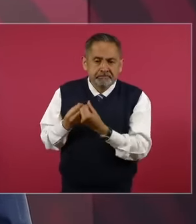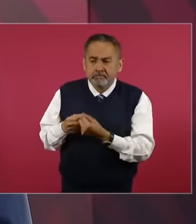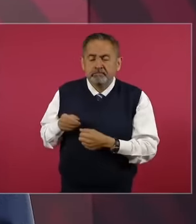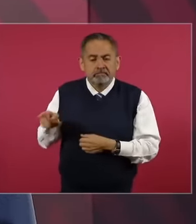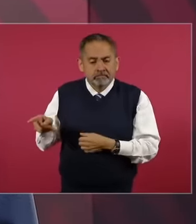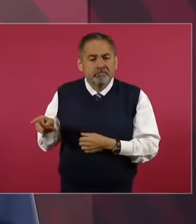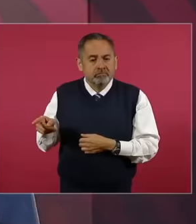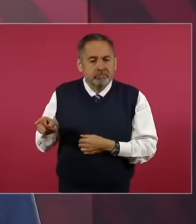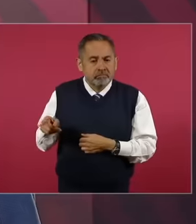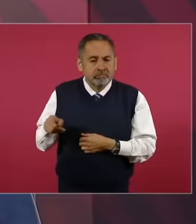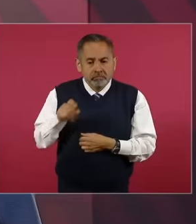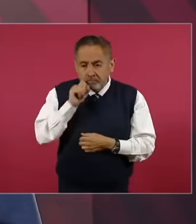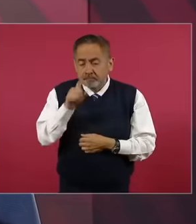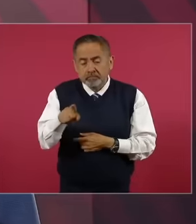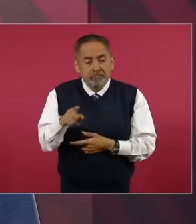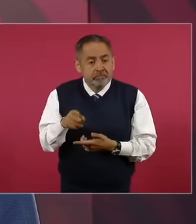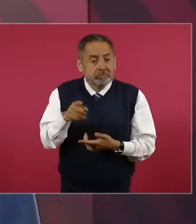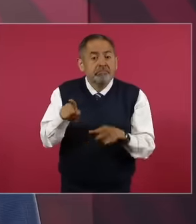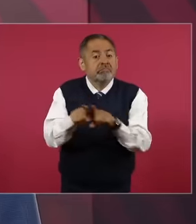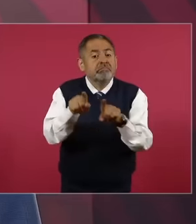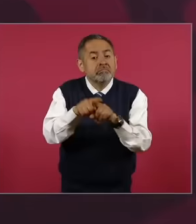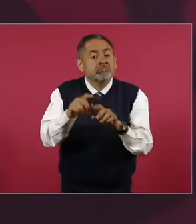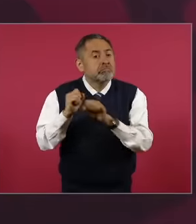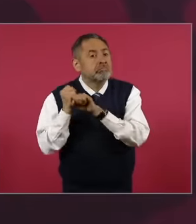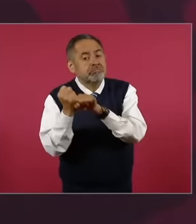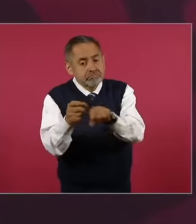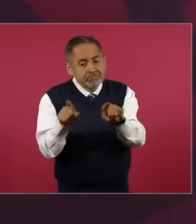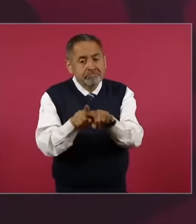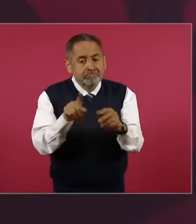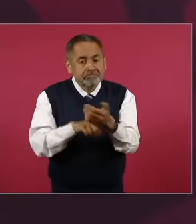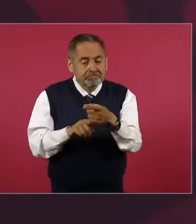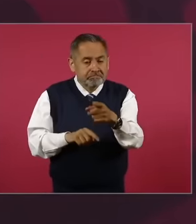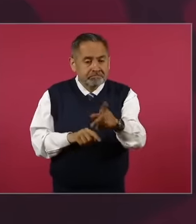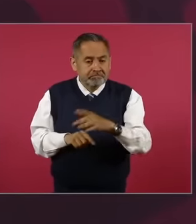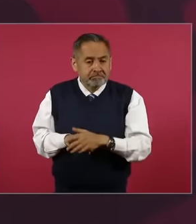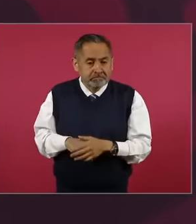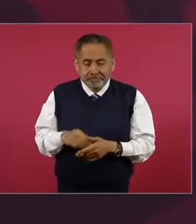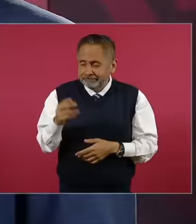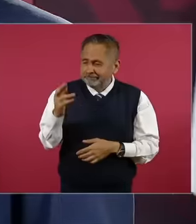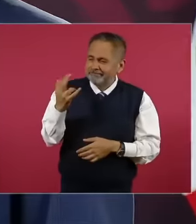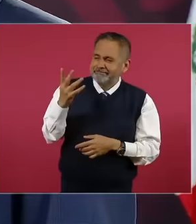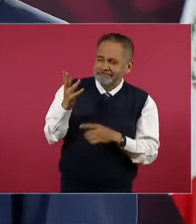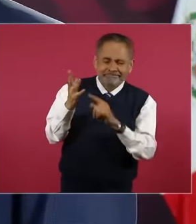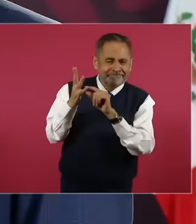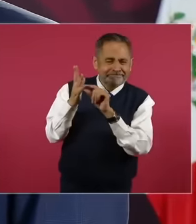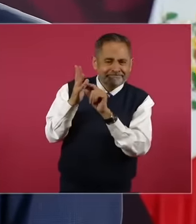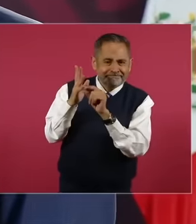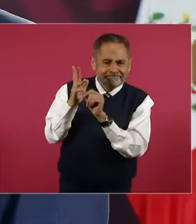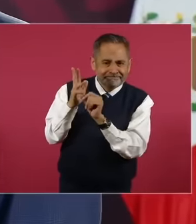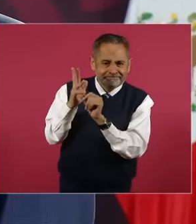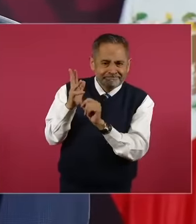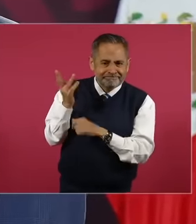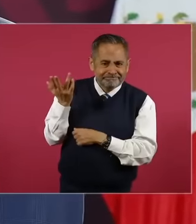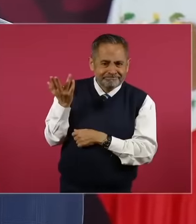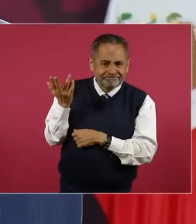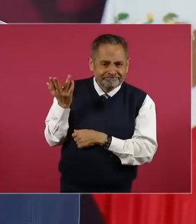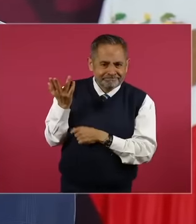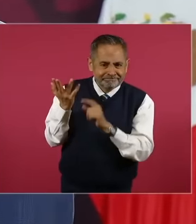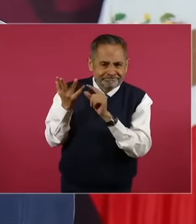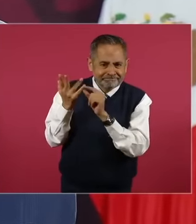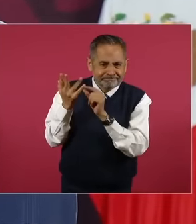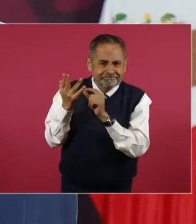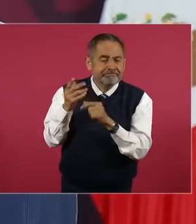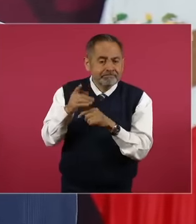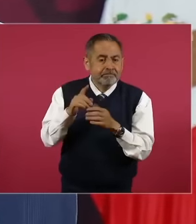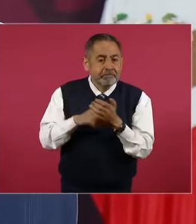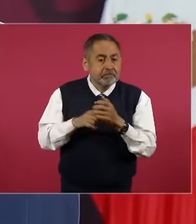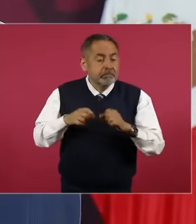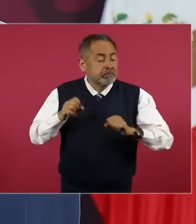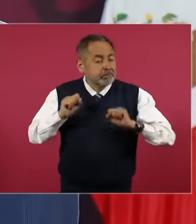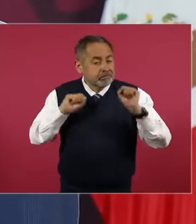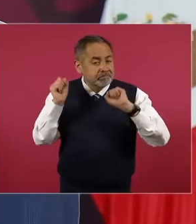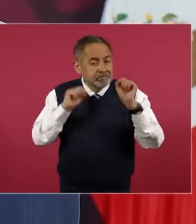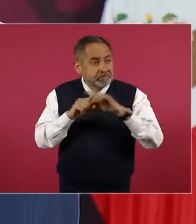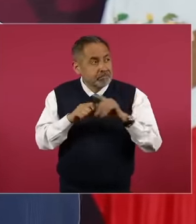also because of baseball precisely this finger affected me because I jumped to grab a line I made